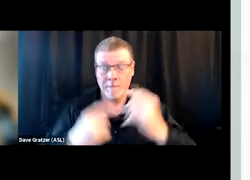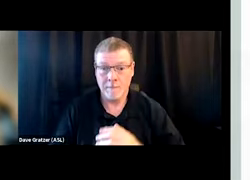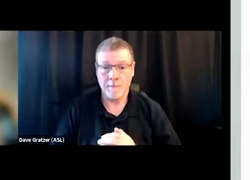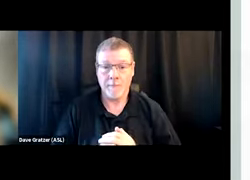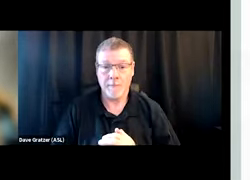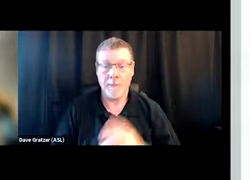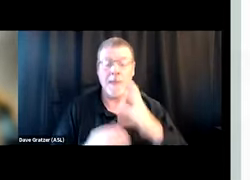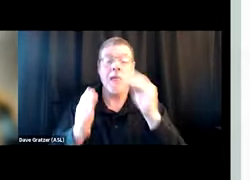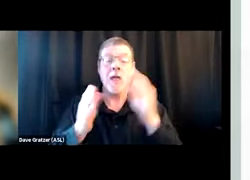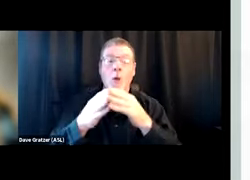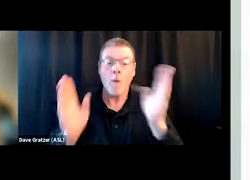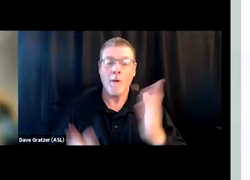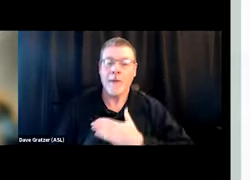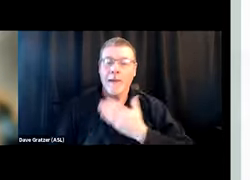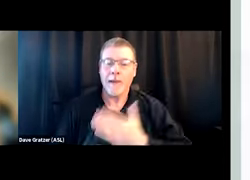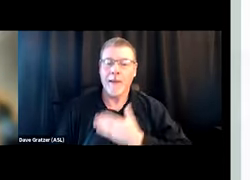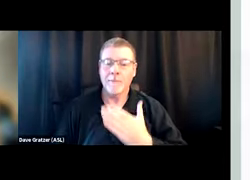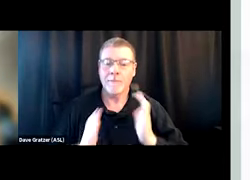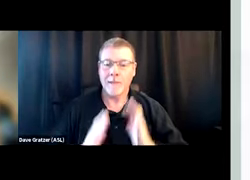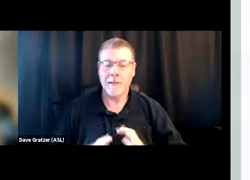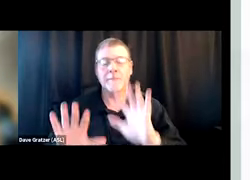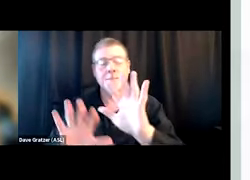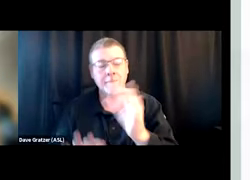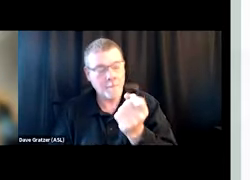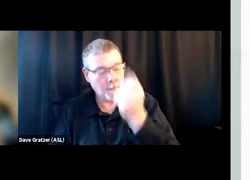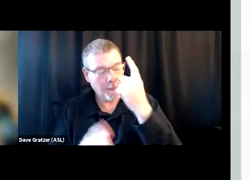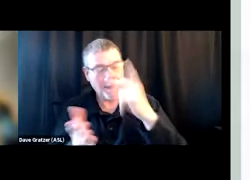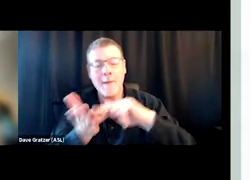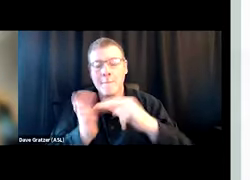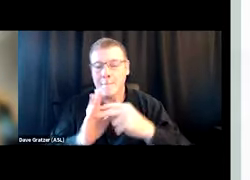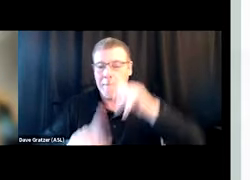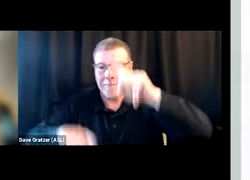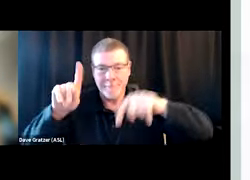and overall happy clients. Now granted, these can mean a lot of things, but there's really no holes to punch